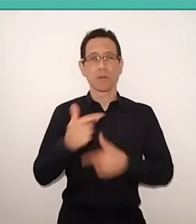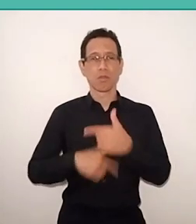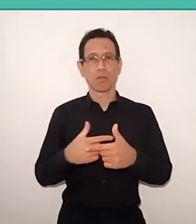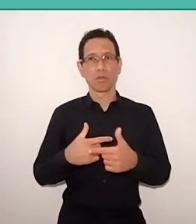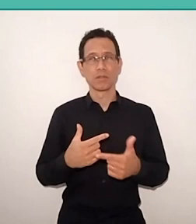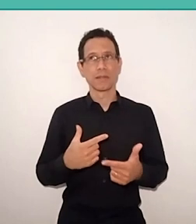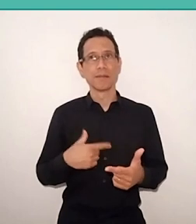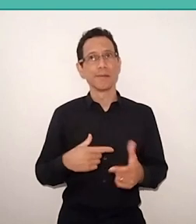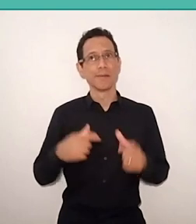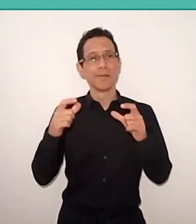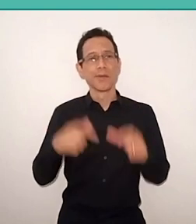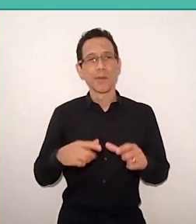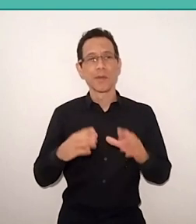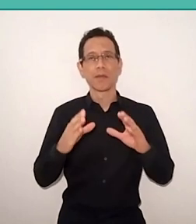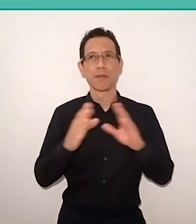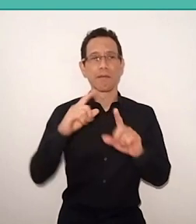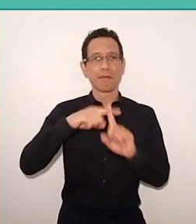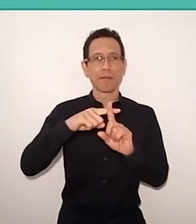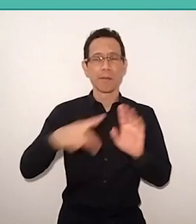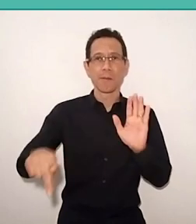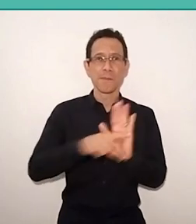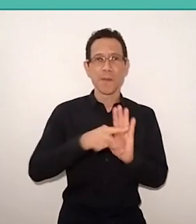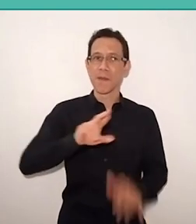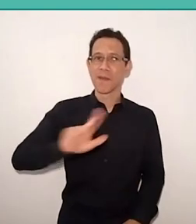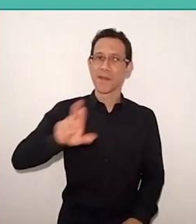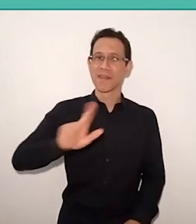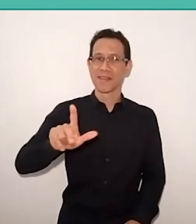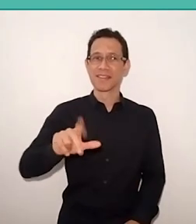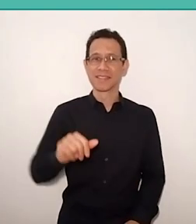But what's interesting when Freire speaks of his experience